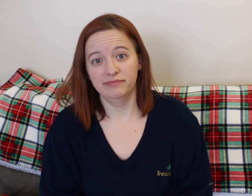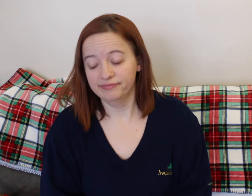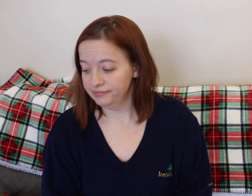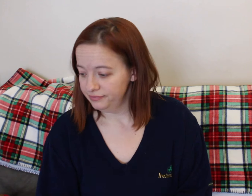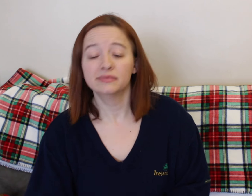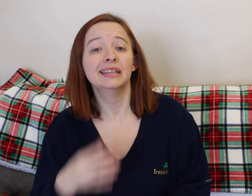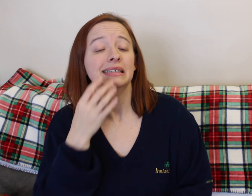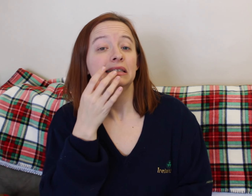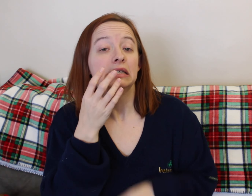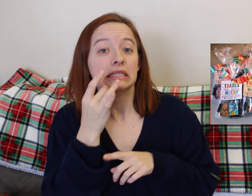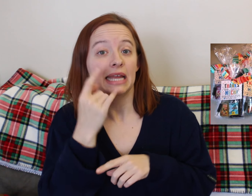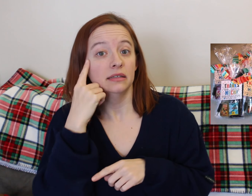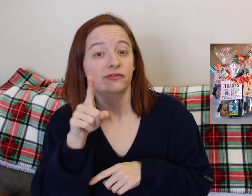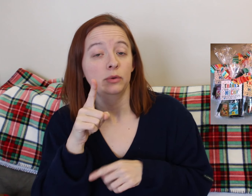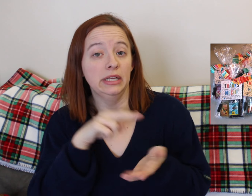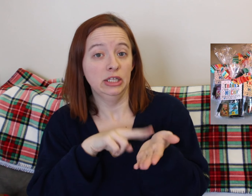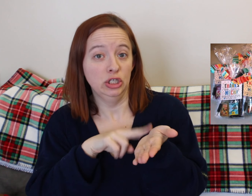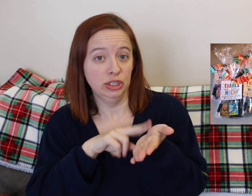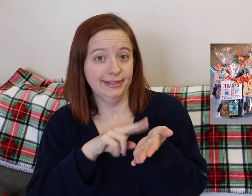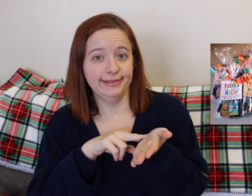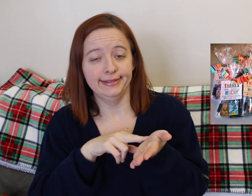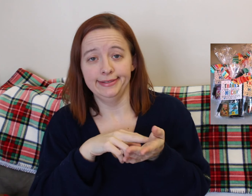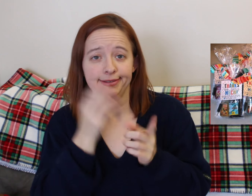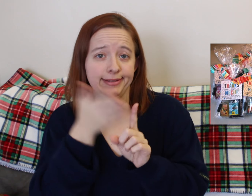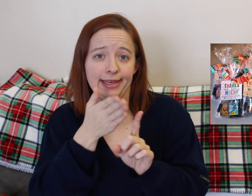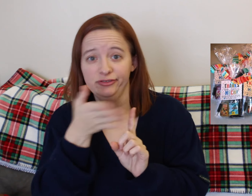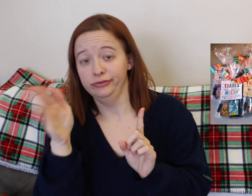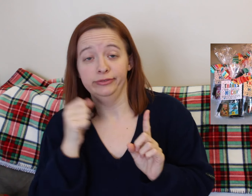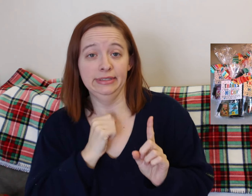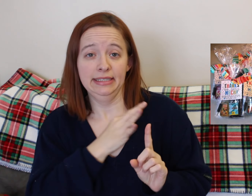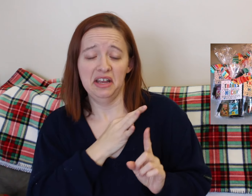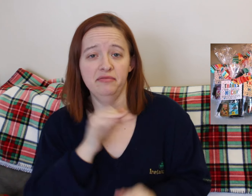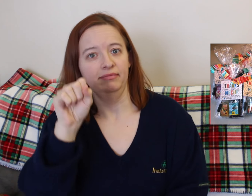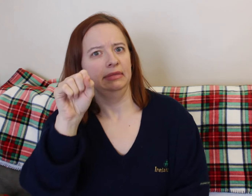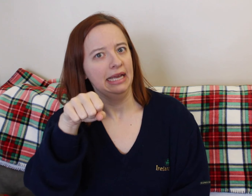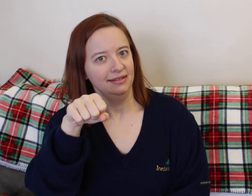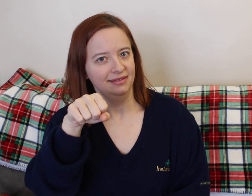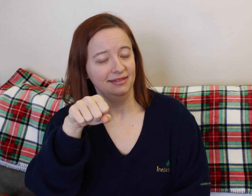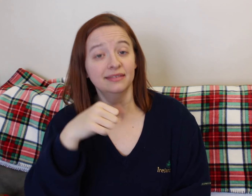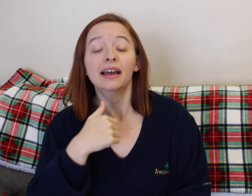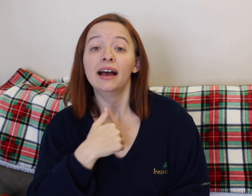Cause the hospital will have their own extra strength hospital grade breast pumps and they worked really great.